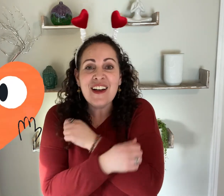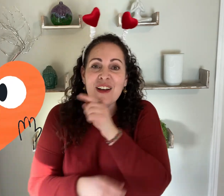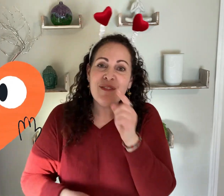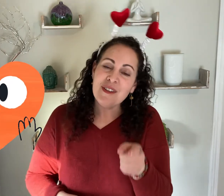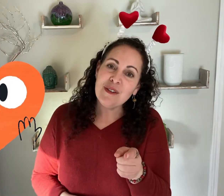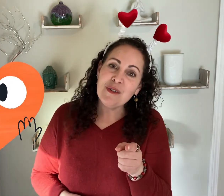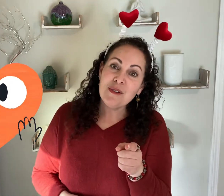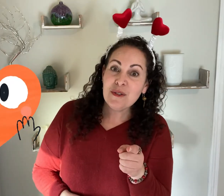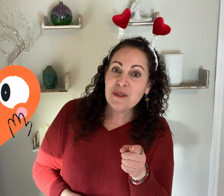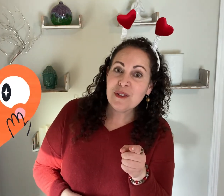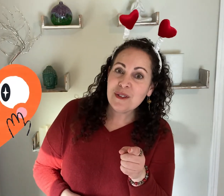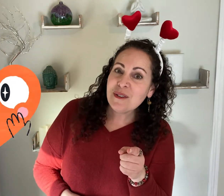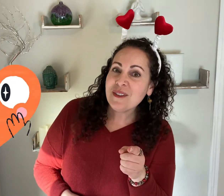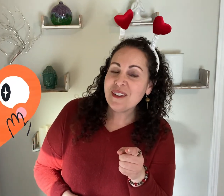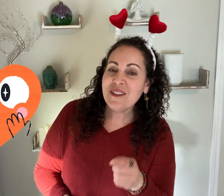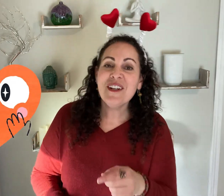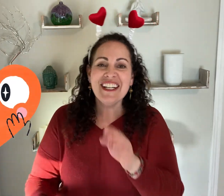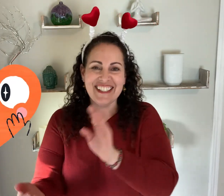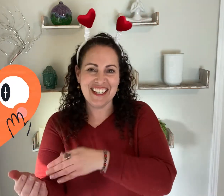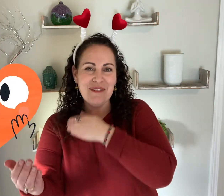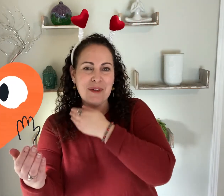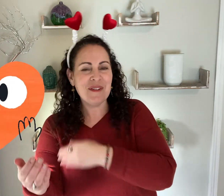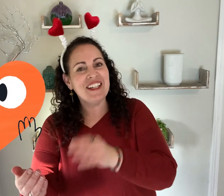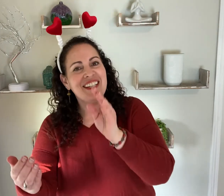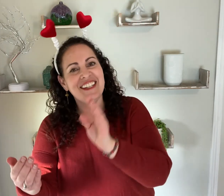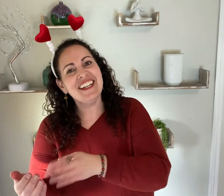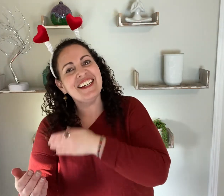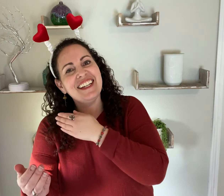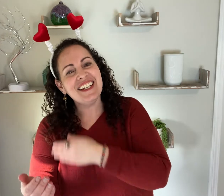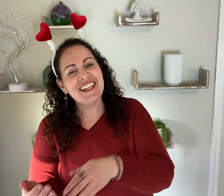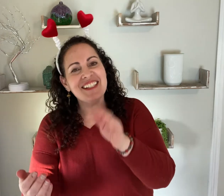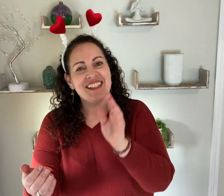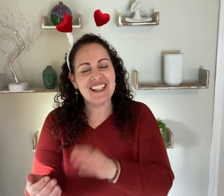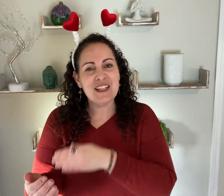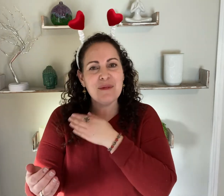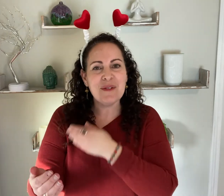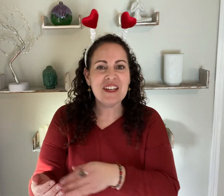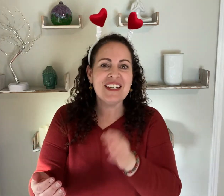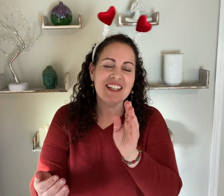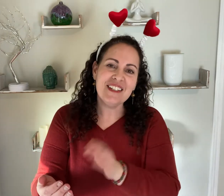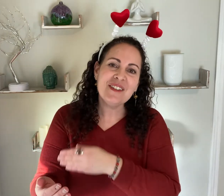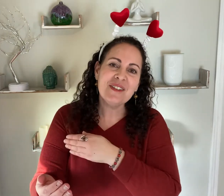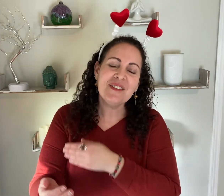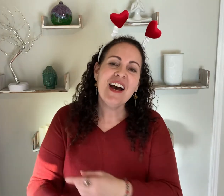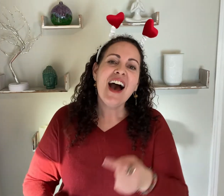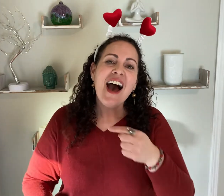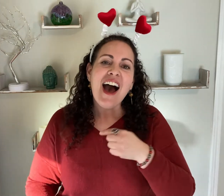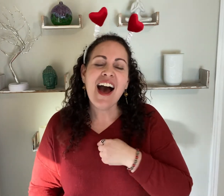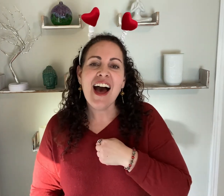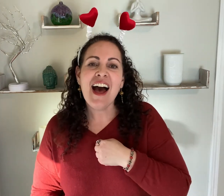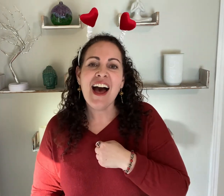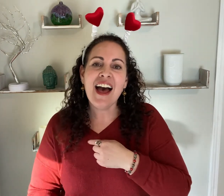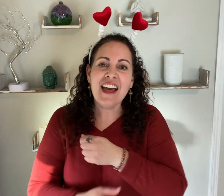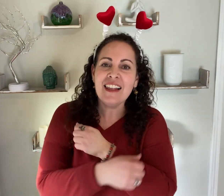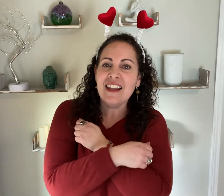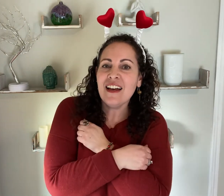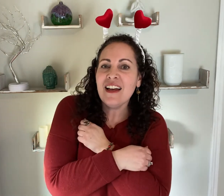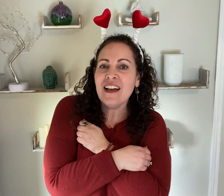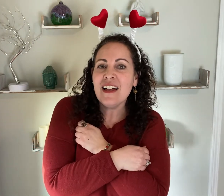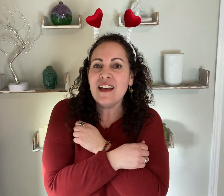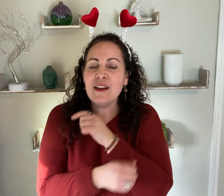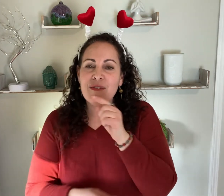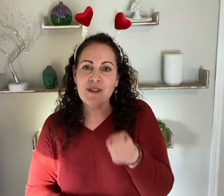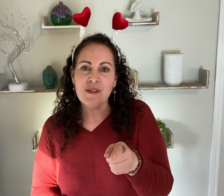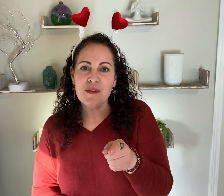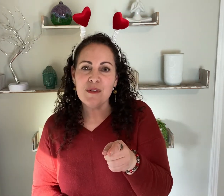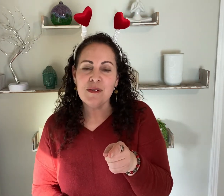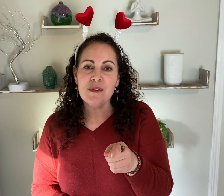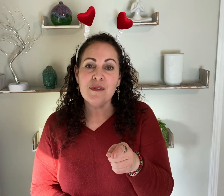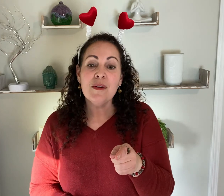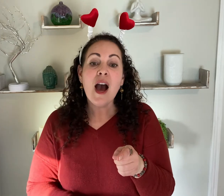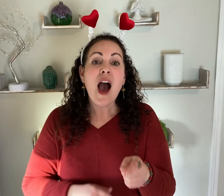(do do do do do) Skinnamarinky dinky dink Skinnamarinky do, I love you!